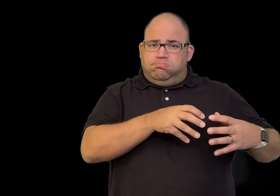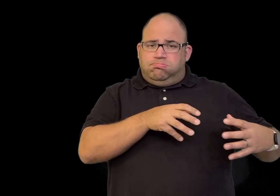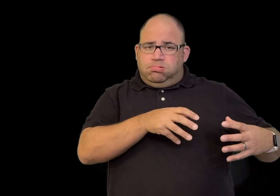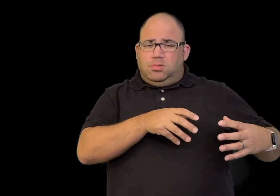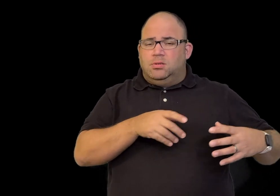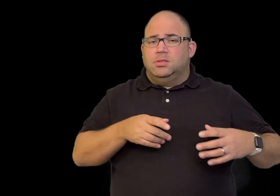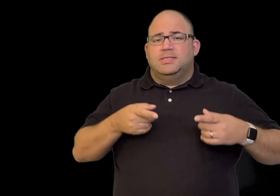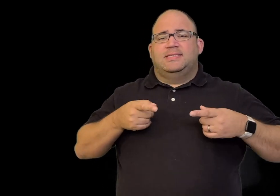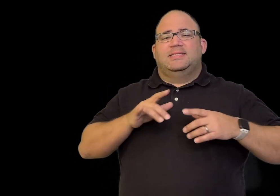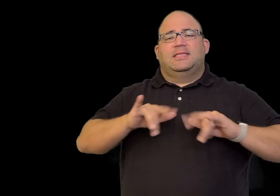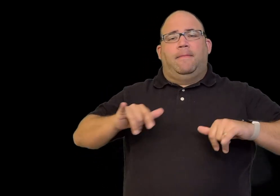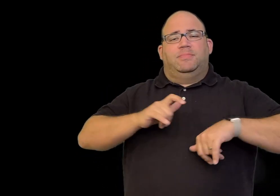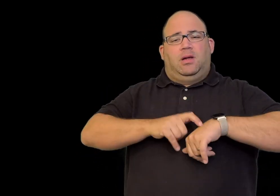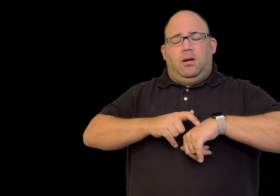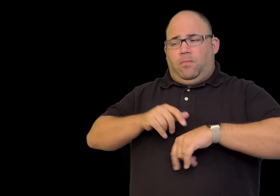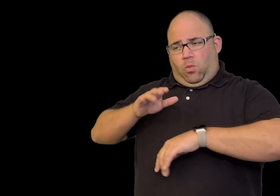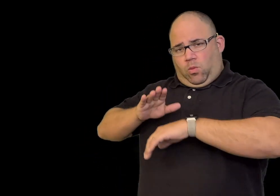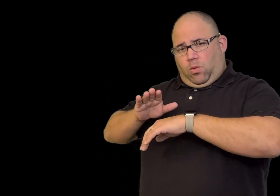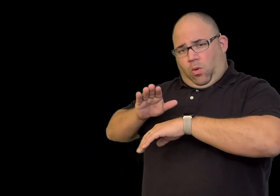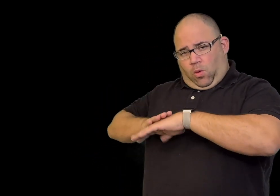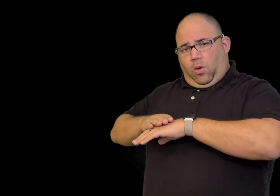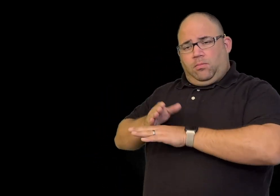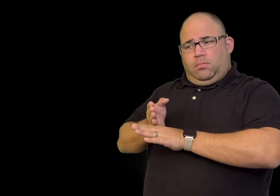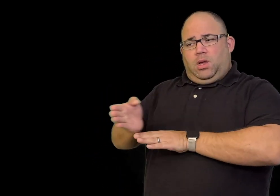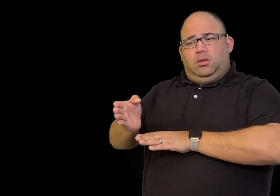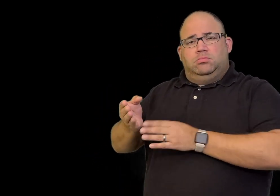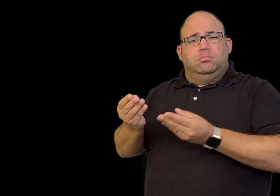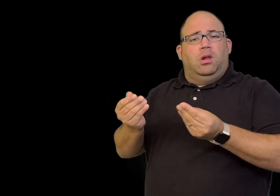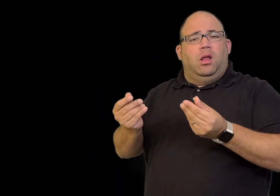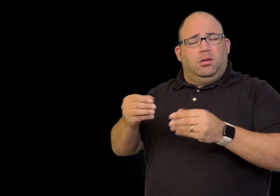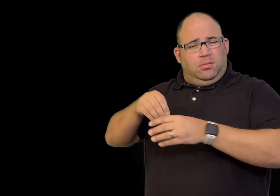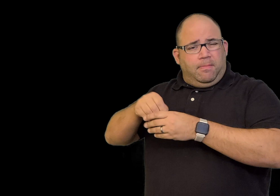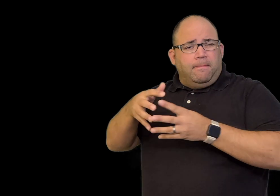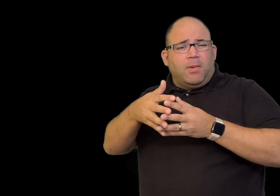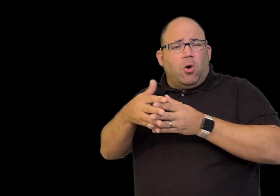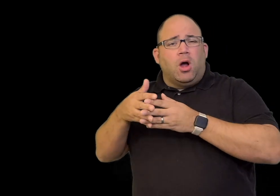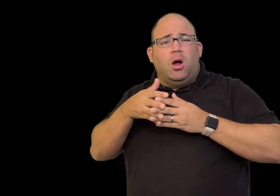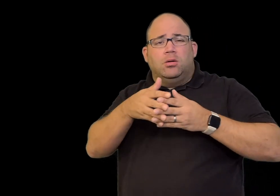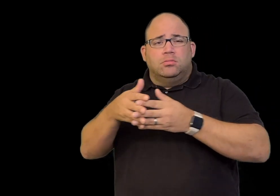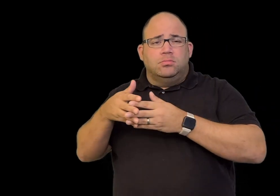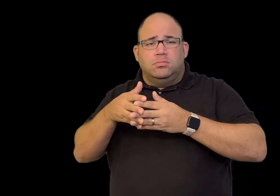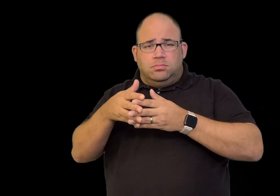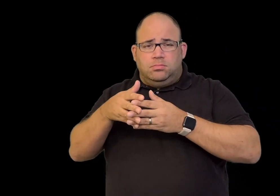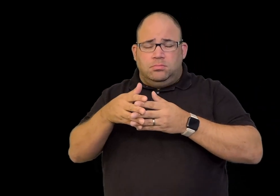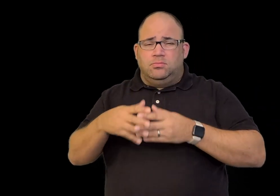While all this was happening, on the mainland of America,